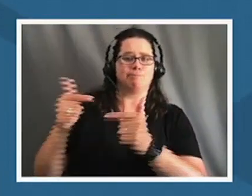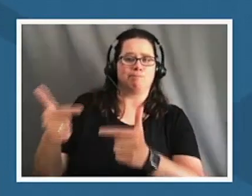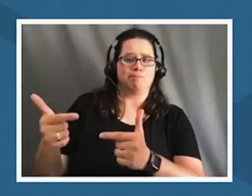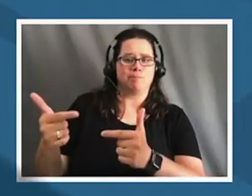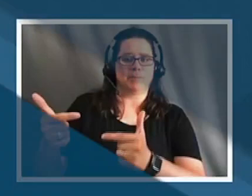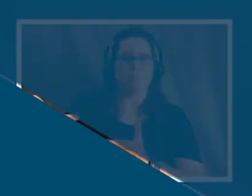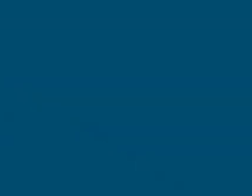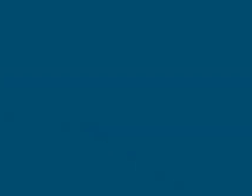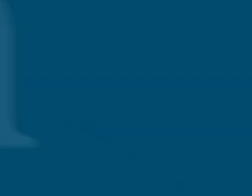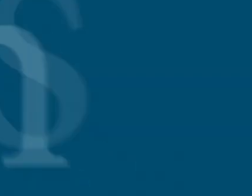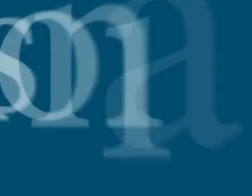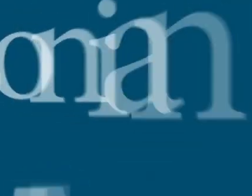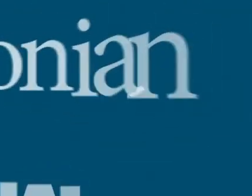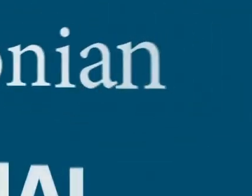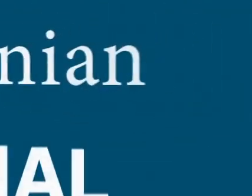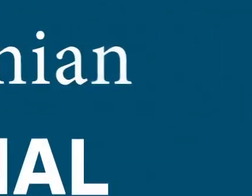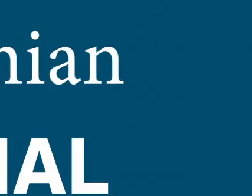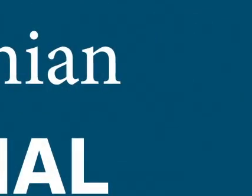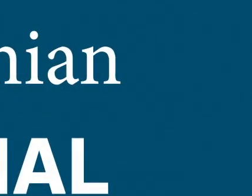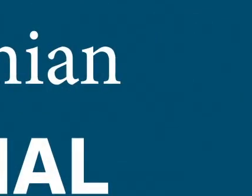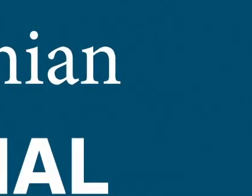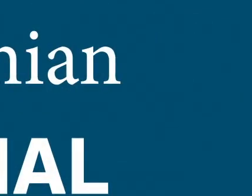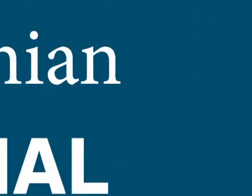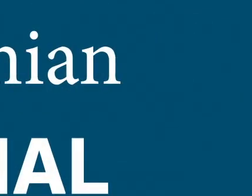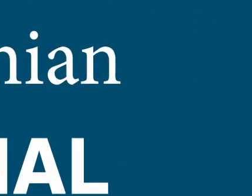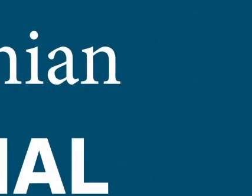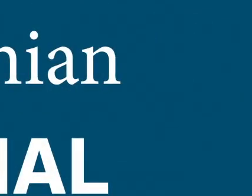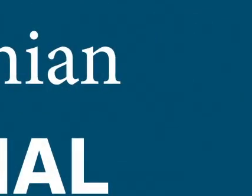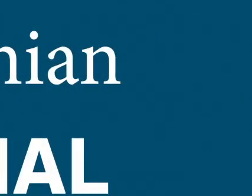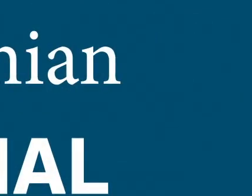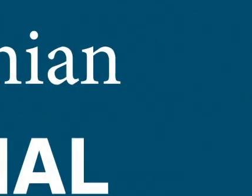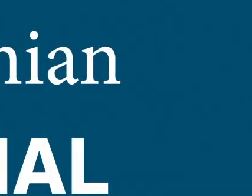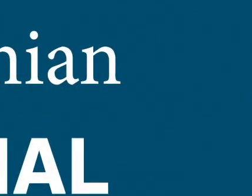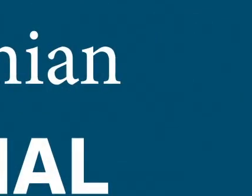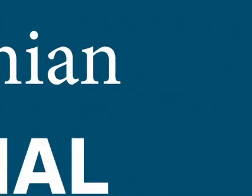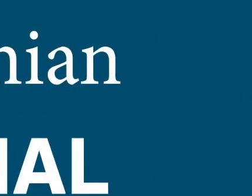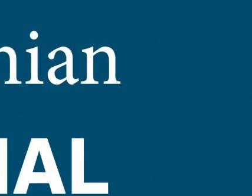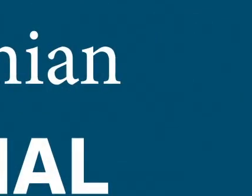vinet good morning everybody